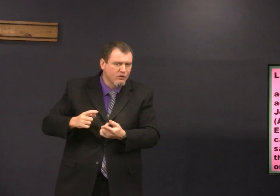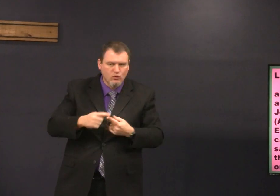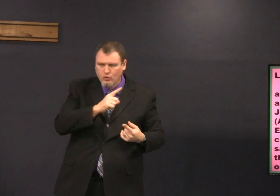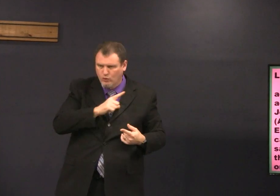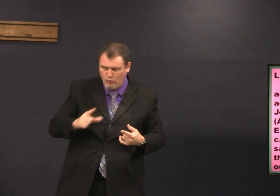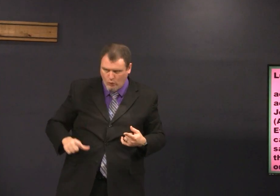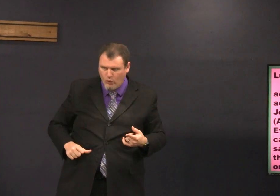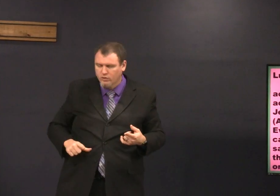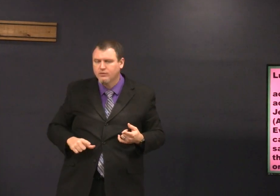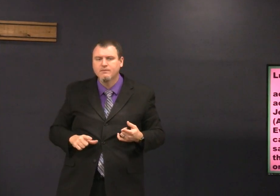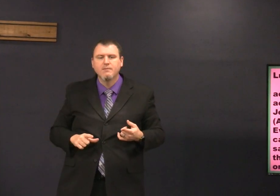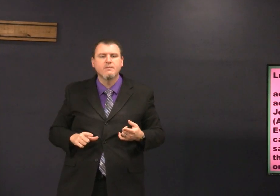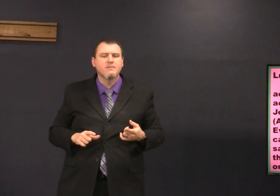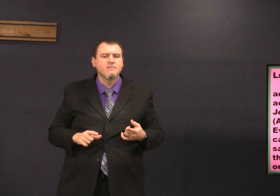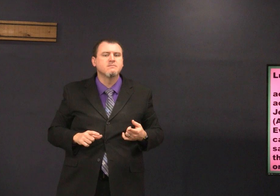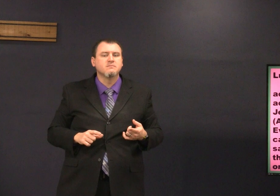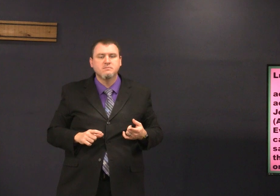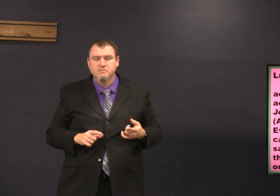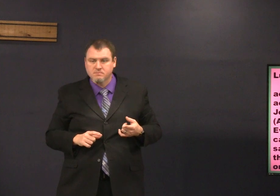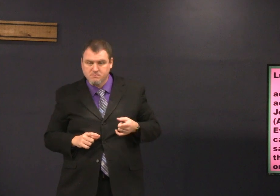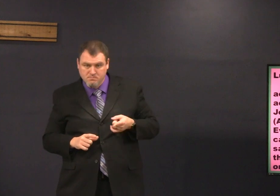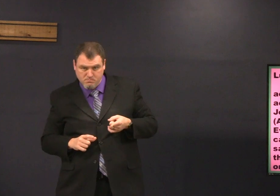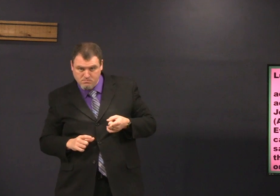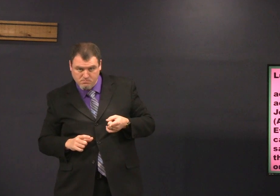basically where they were going to dedicate the baby to the Lord